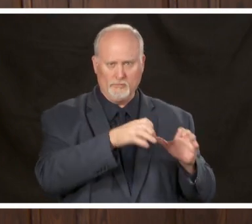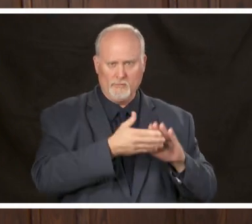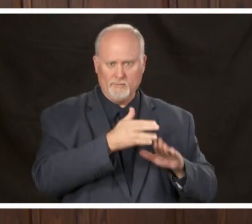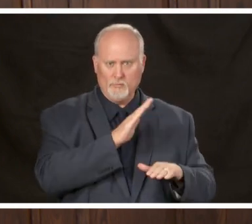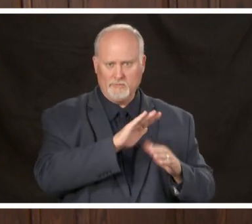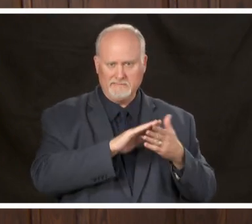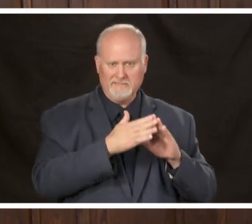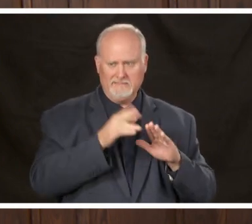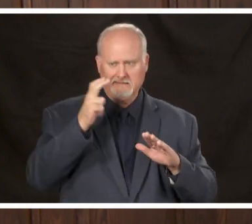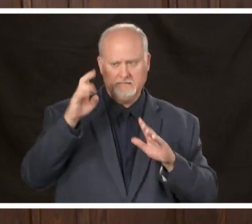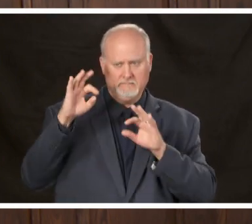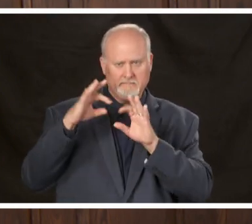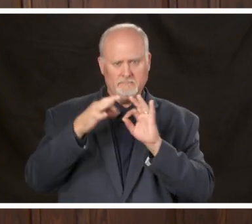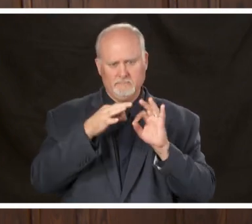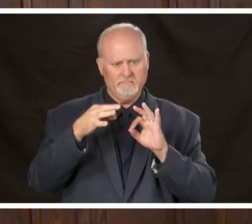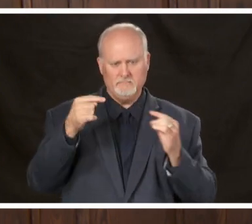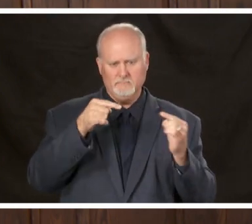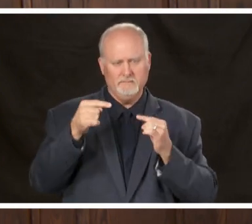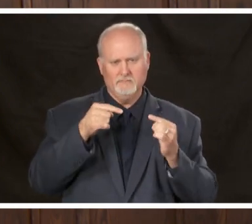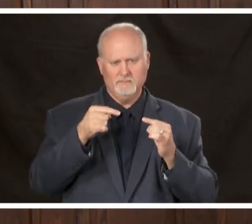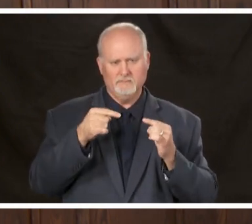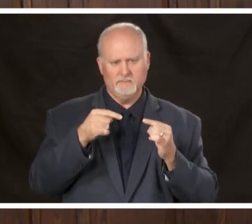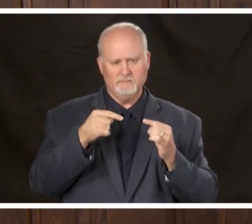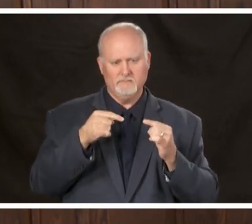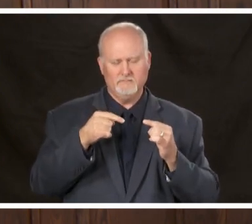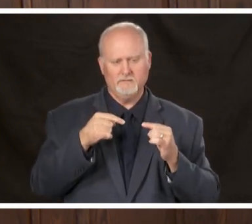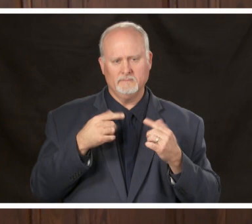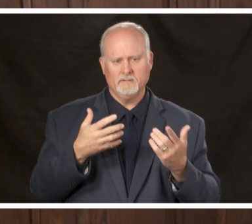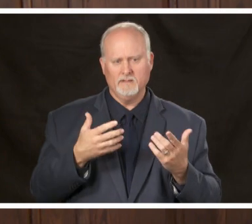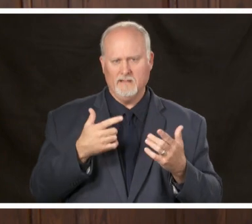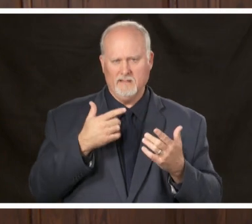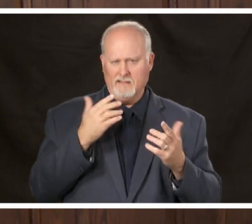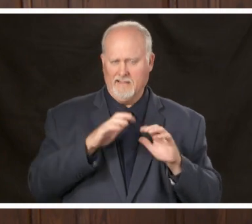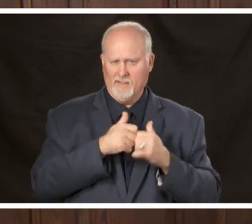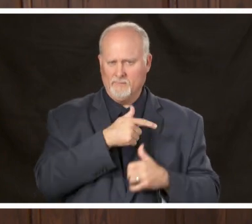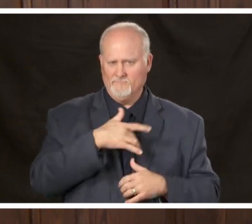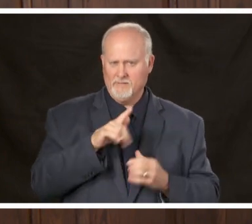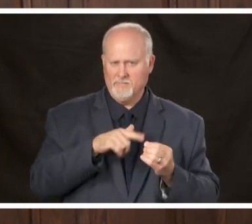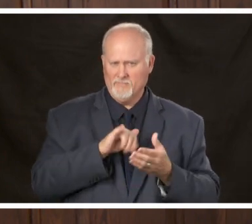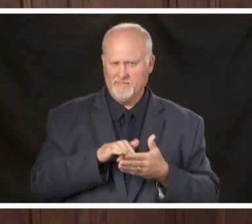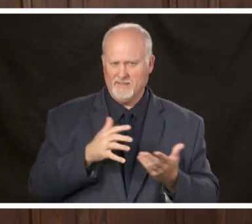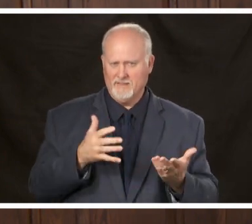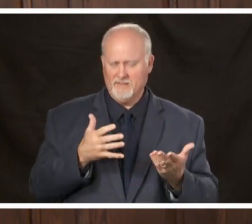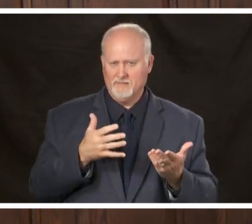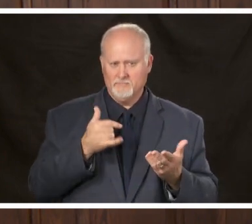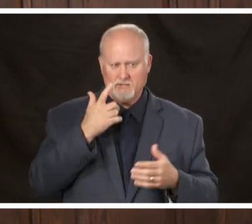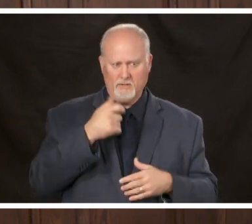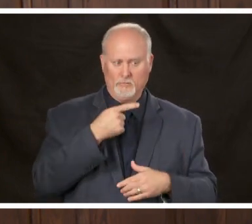these women down here well your city I want to know how you feel about that I